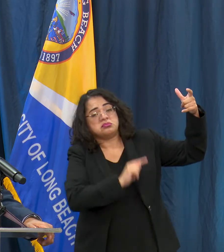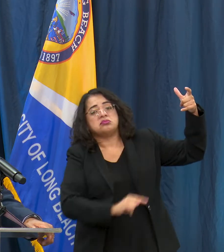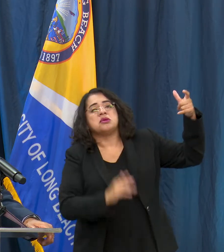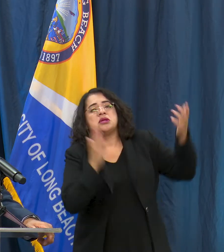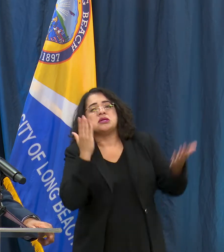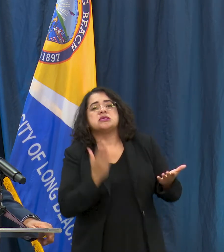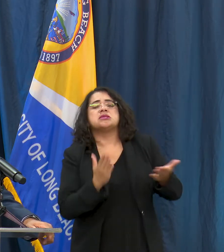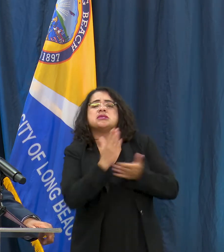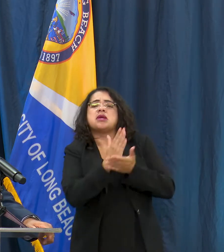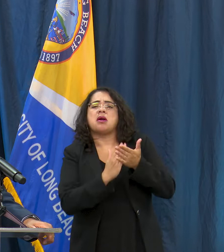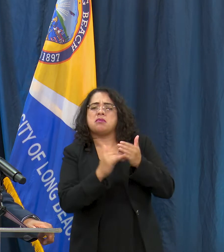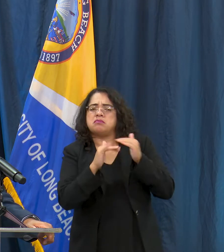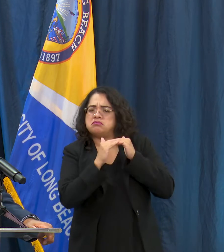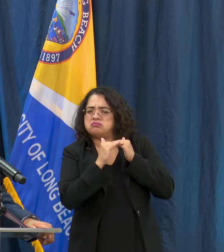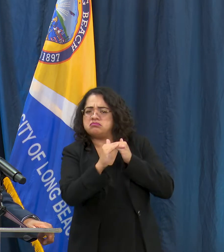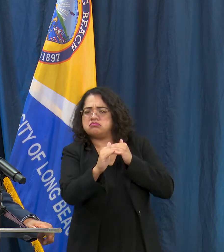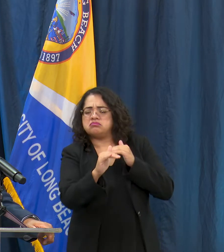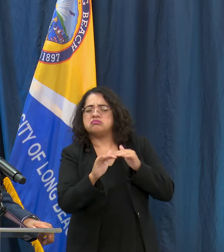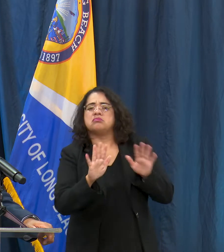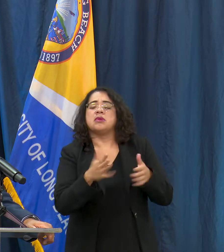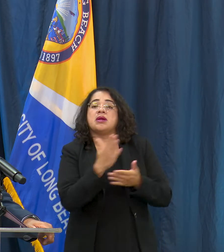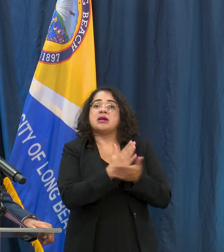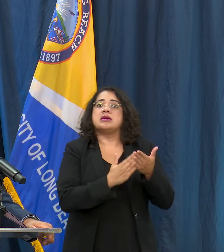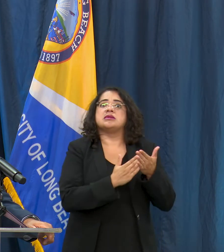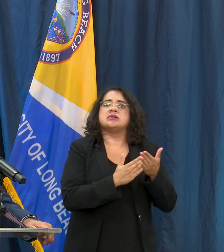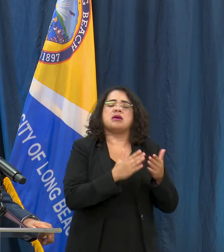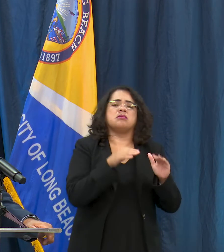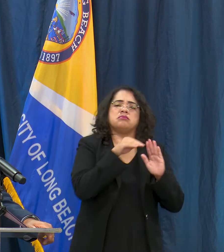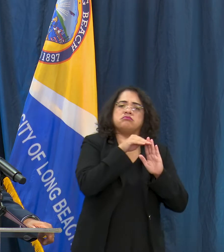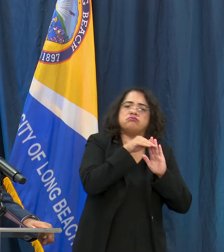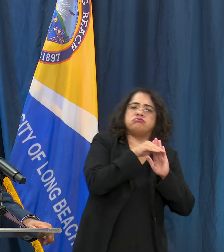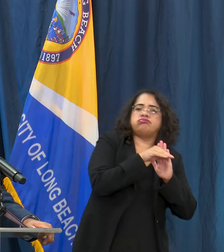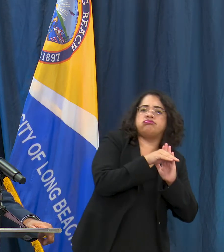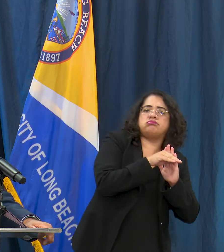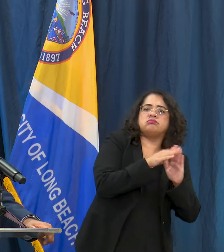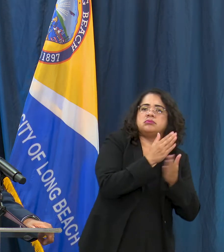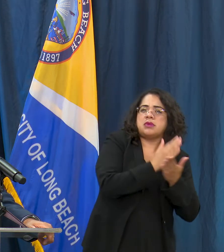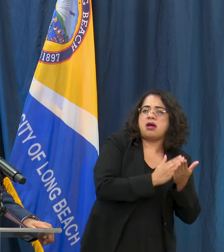concerning that the State of California continues to be very challenged with